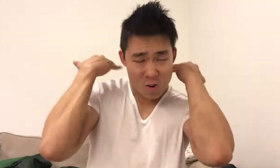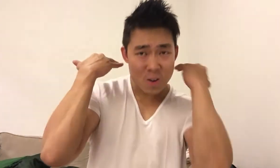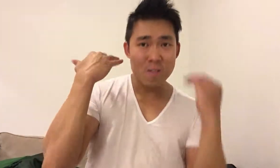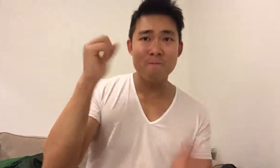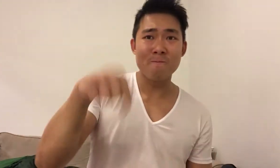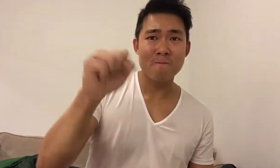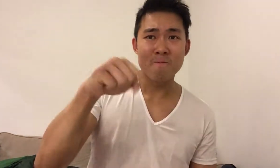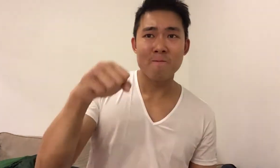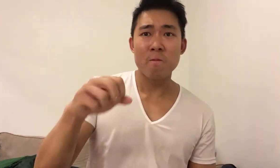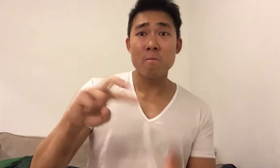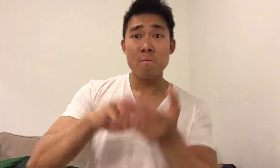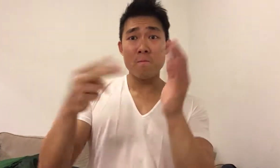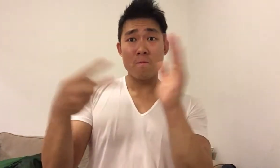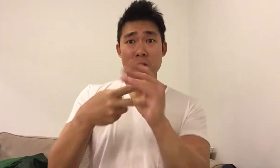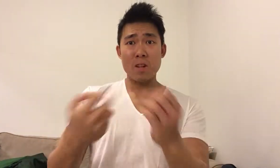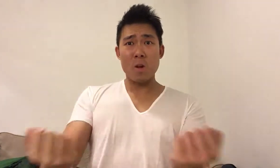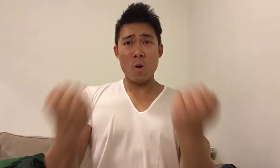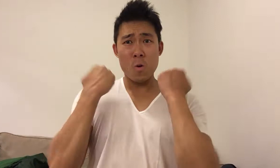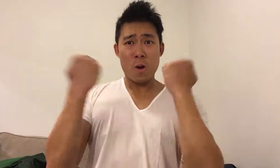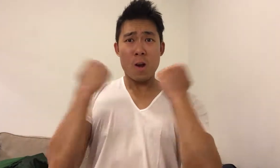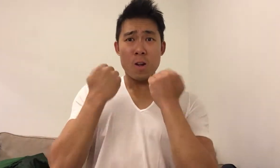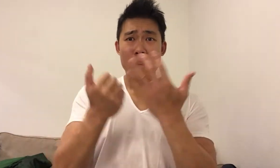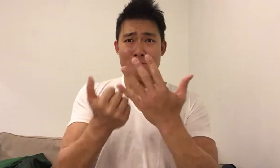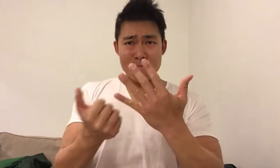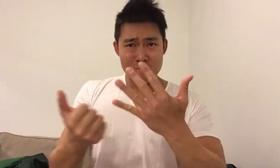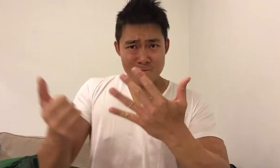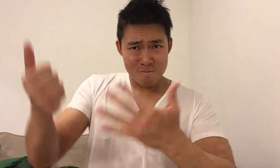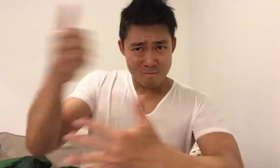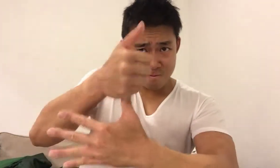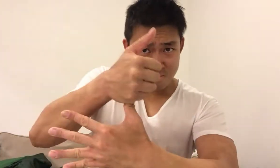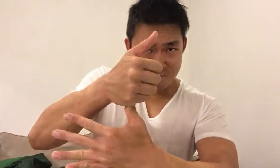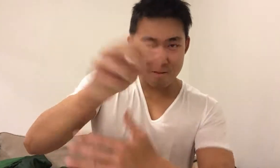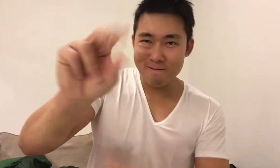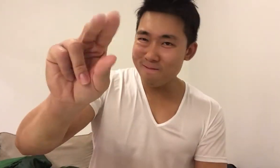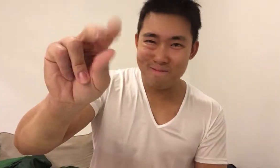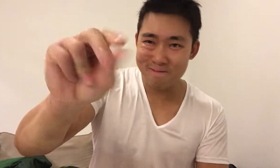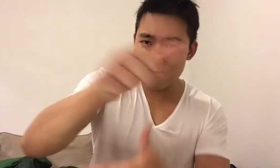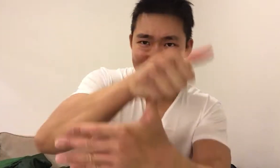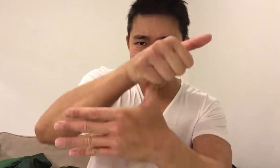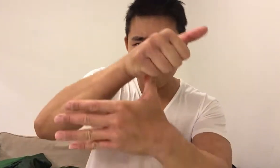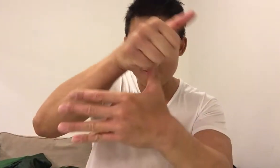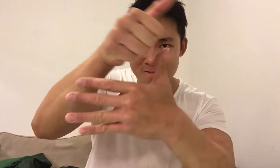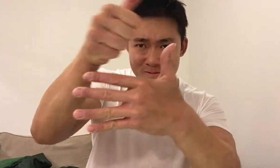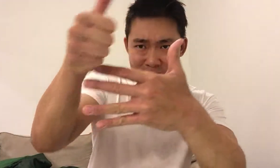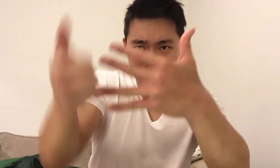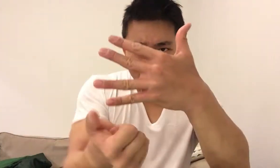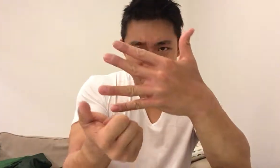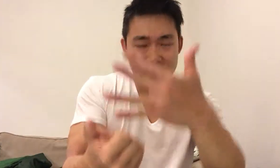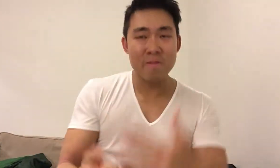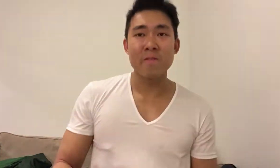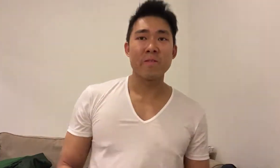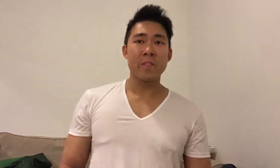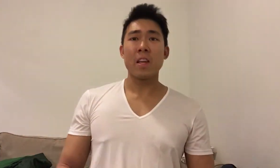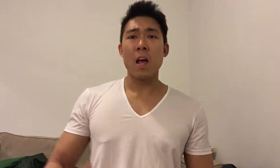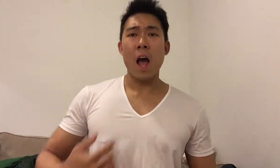Yes, meaning, working out is not our priority. It's the last thing we want to do.